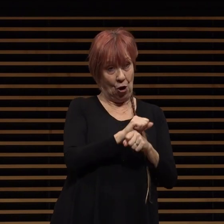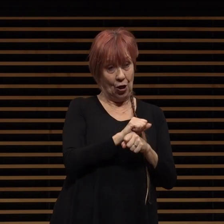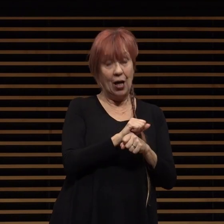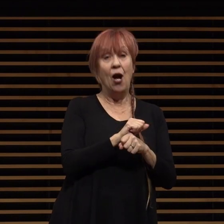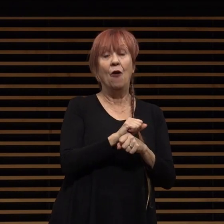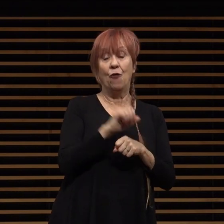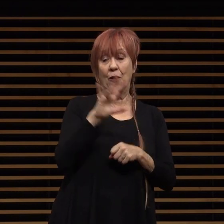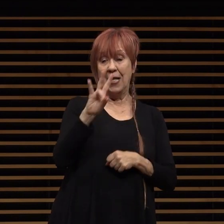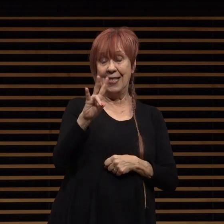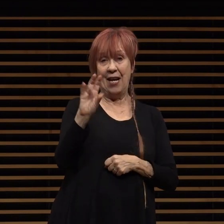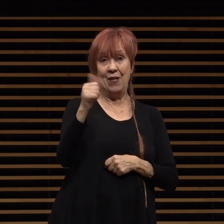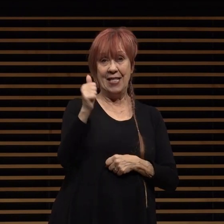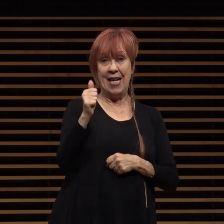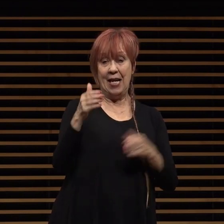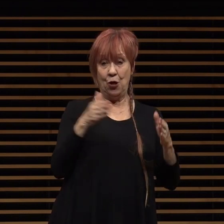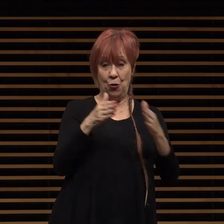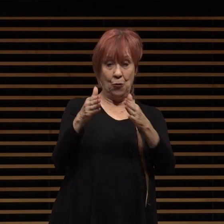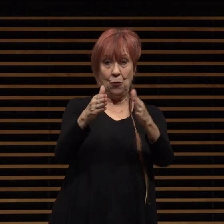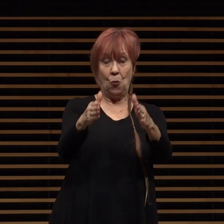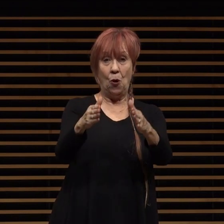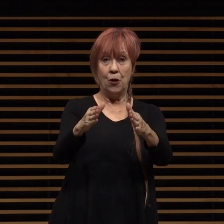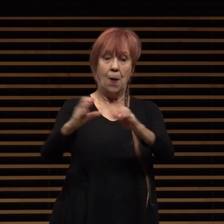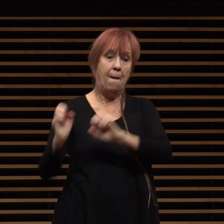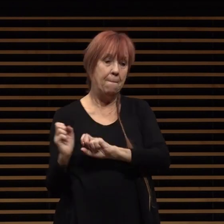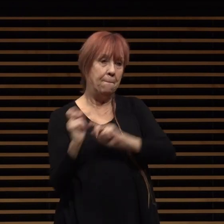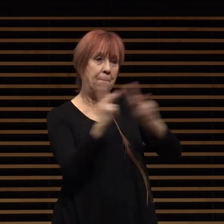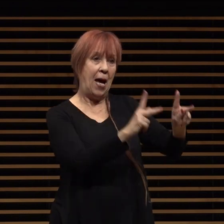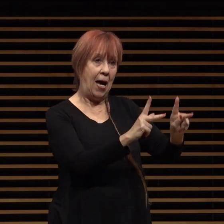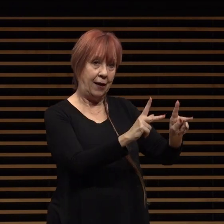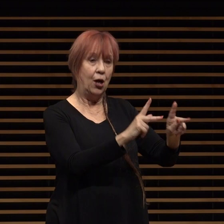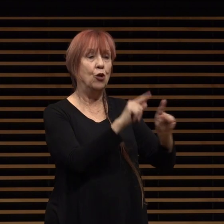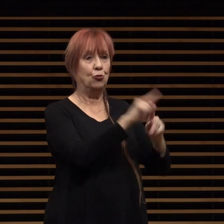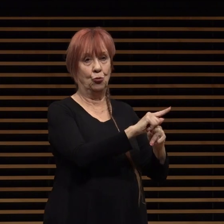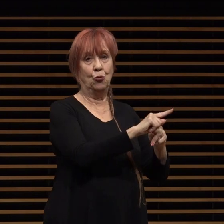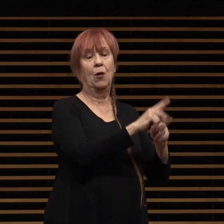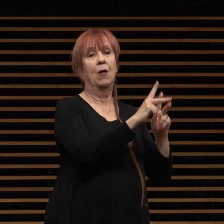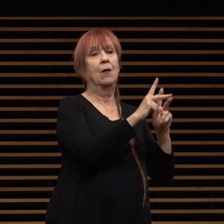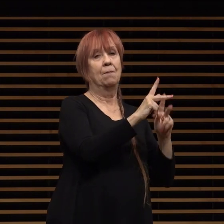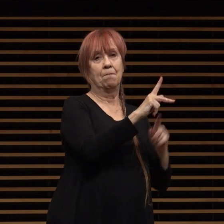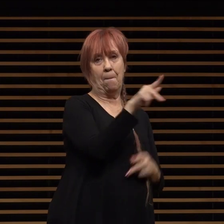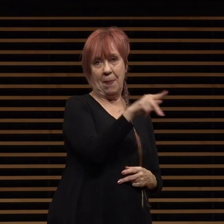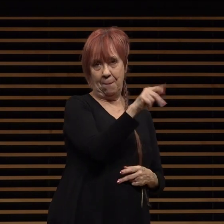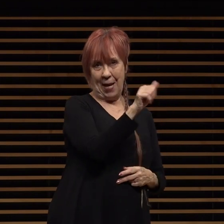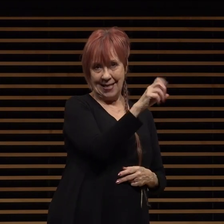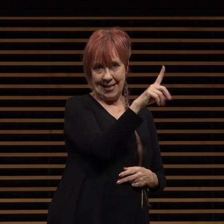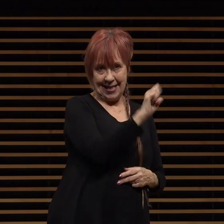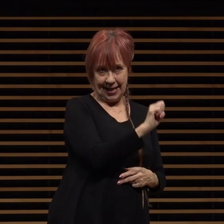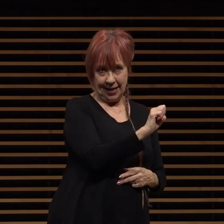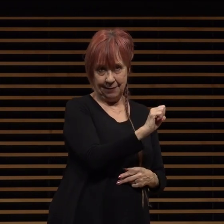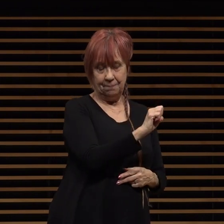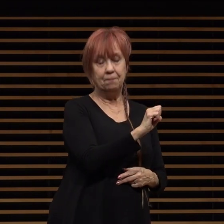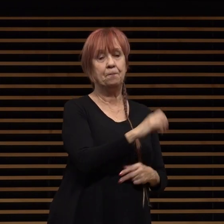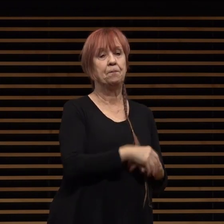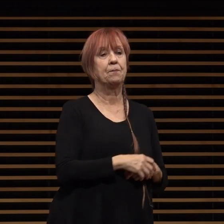corridor back to its rightful owner the residents of pasadena